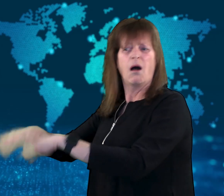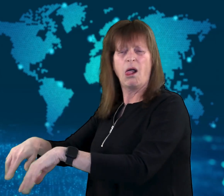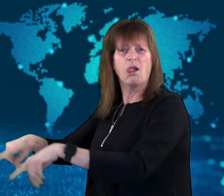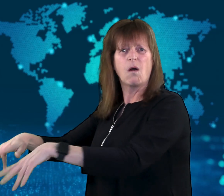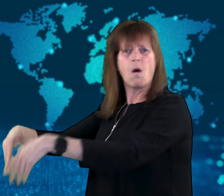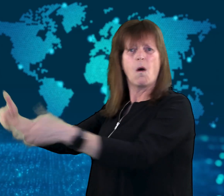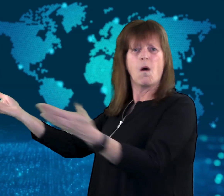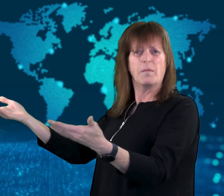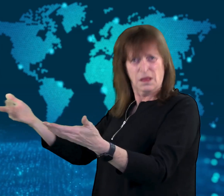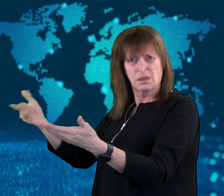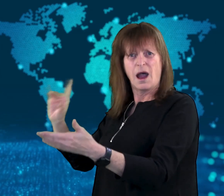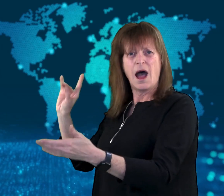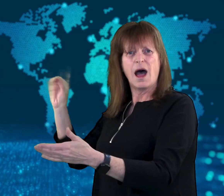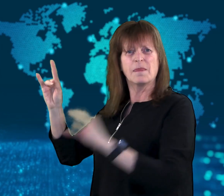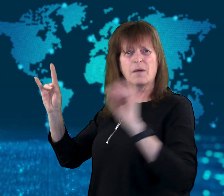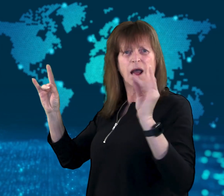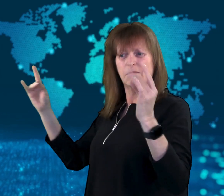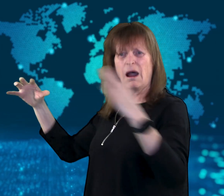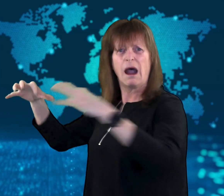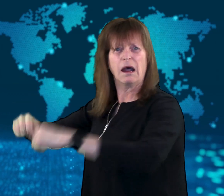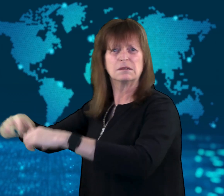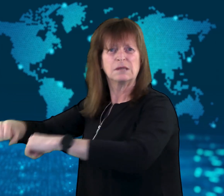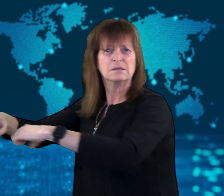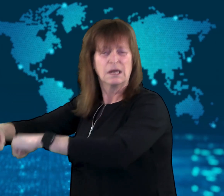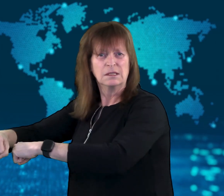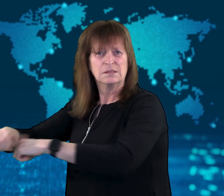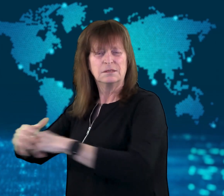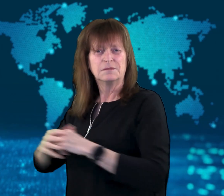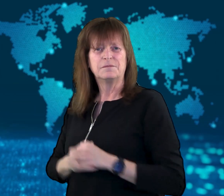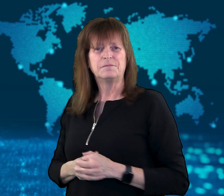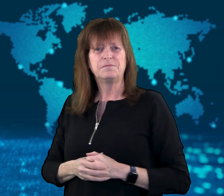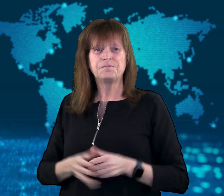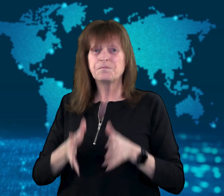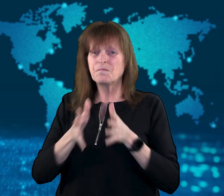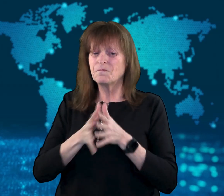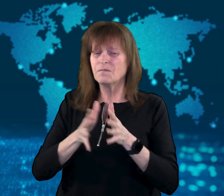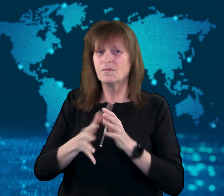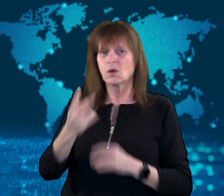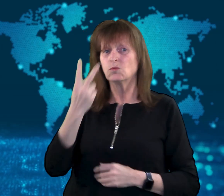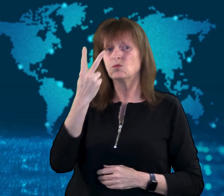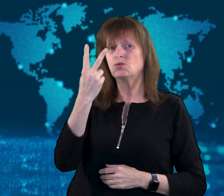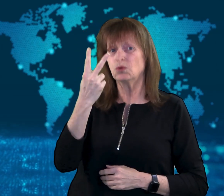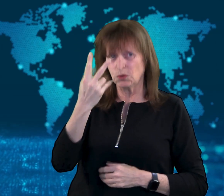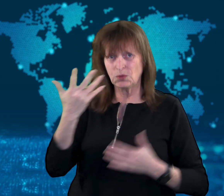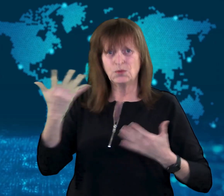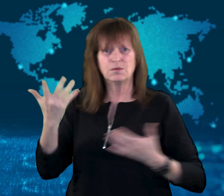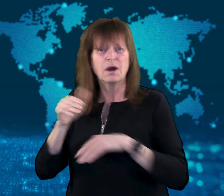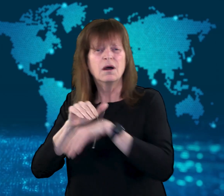Reportedly, two British volunteers were helping an elderly woman